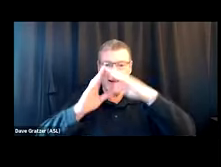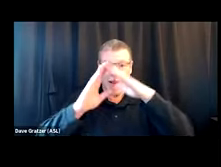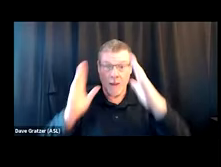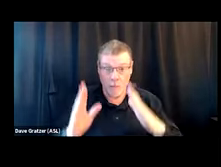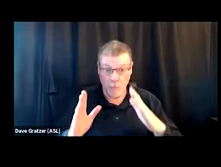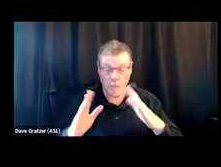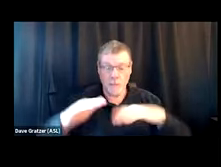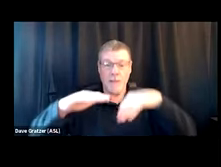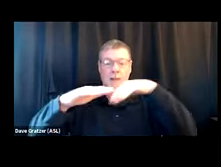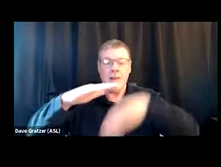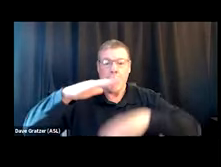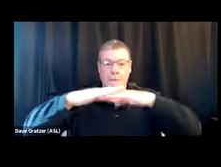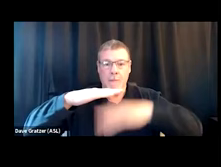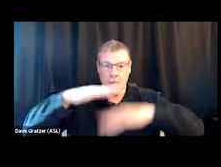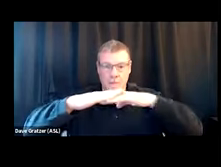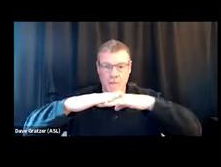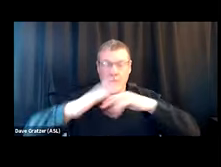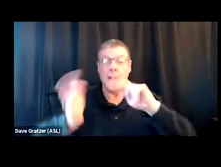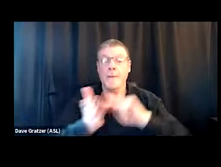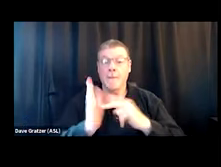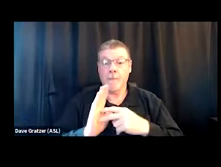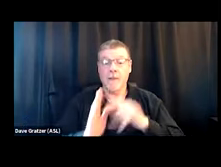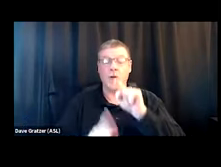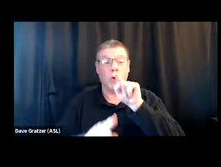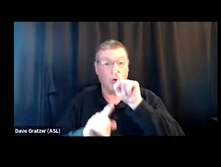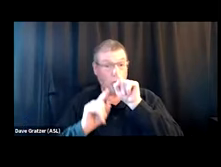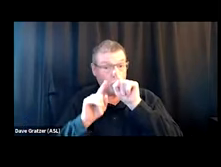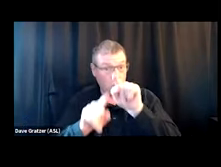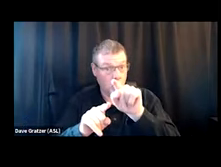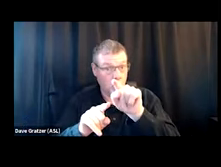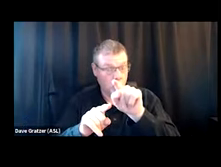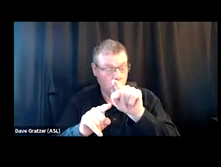I mean, like, you become a trainer of people.